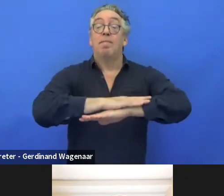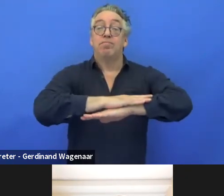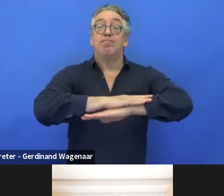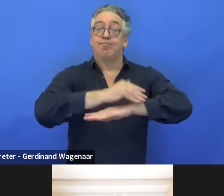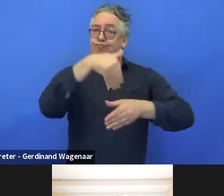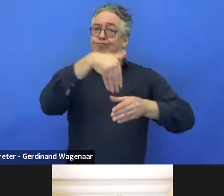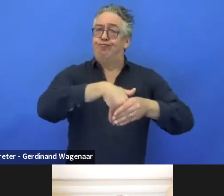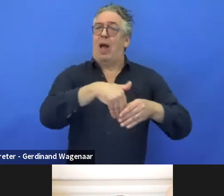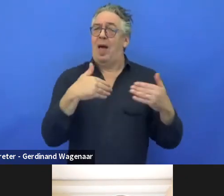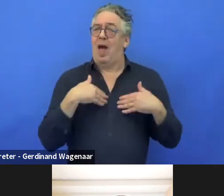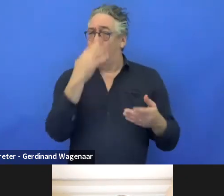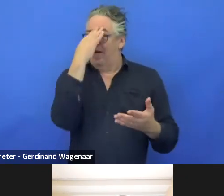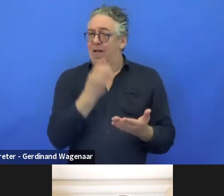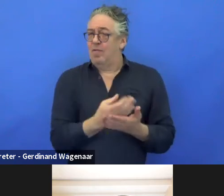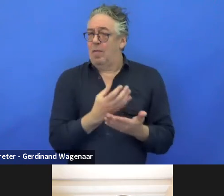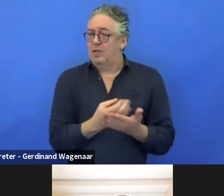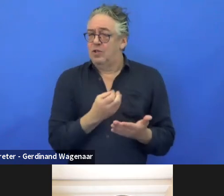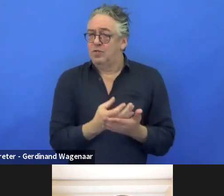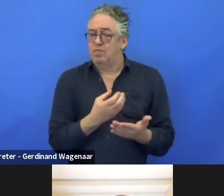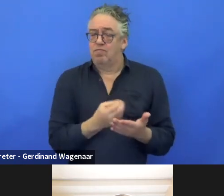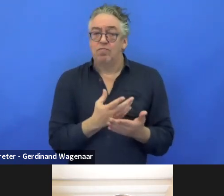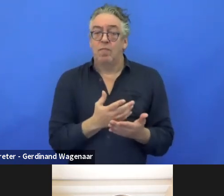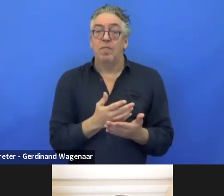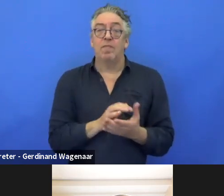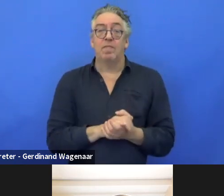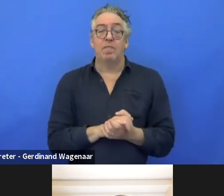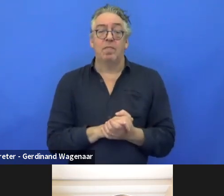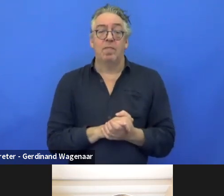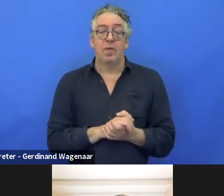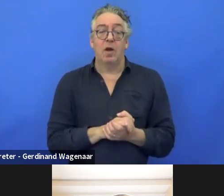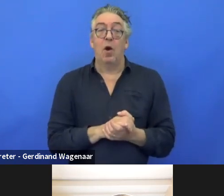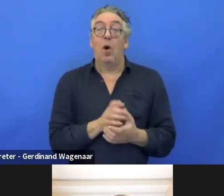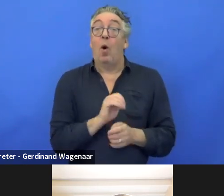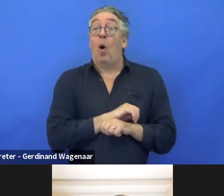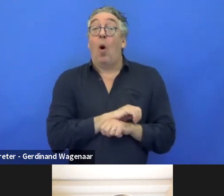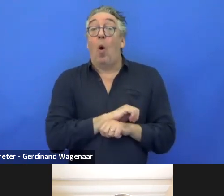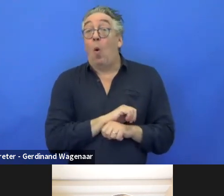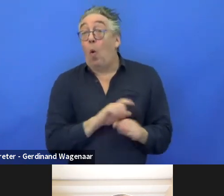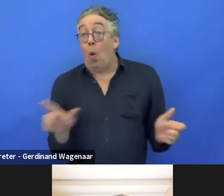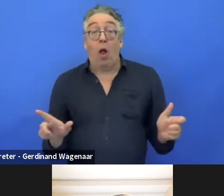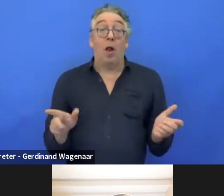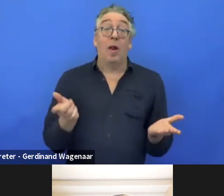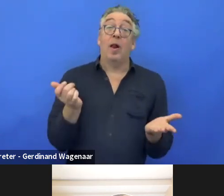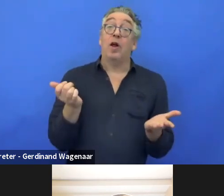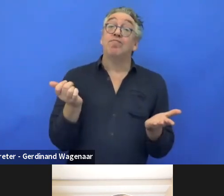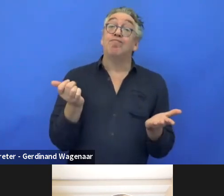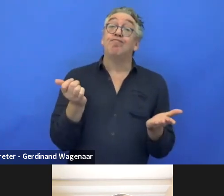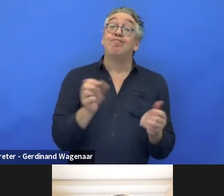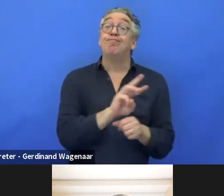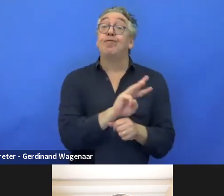for example, that all the articles are going to be written in an easy-to-read format.